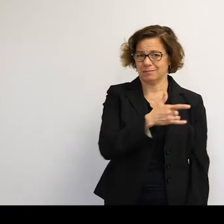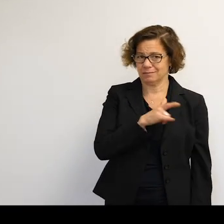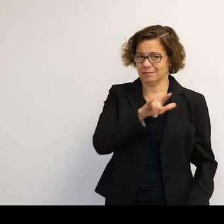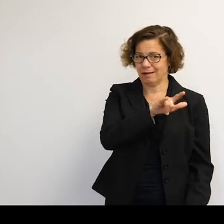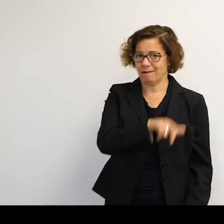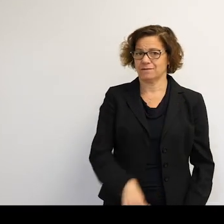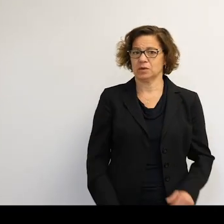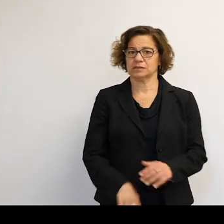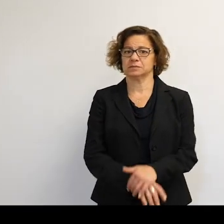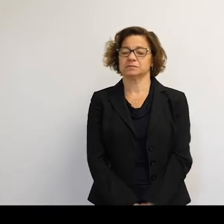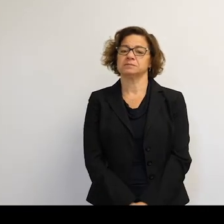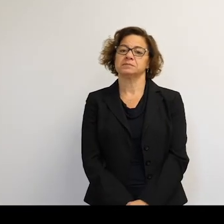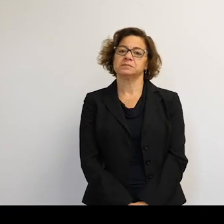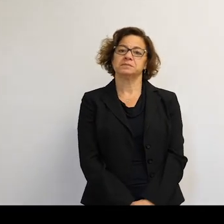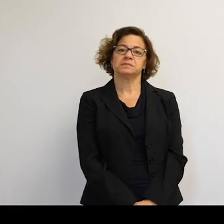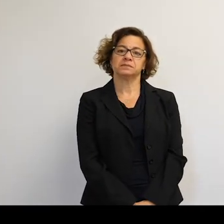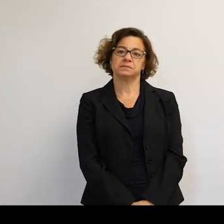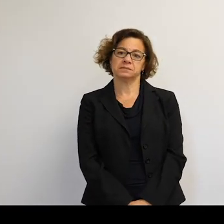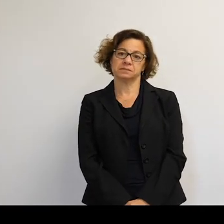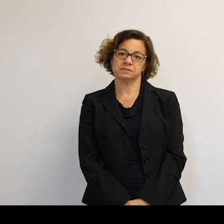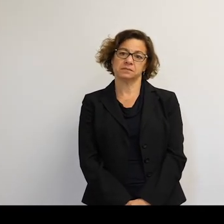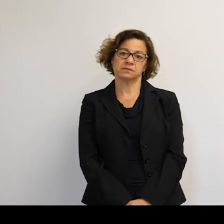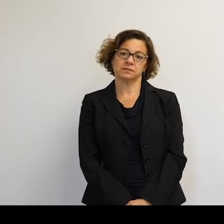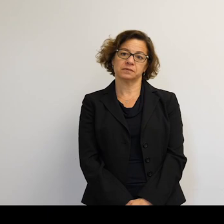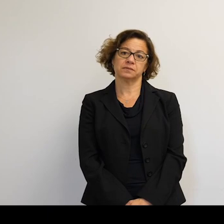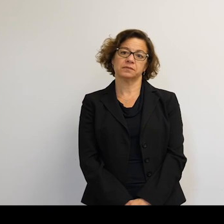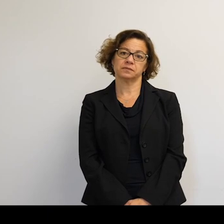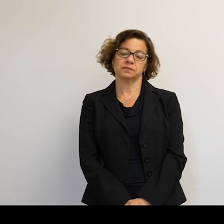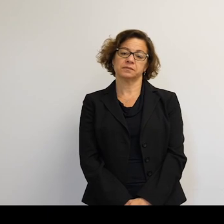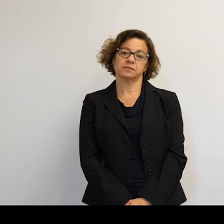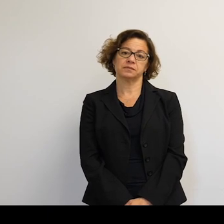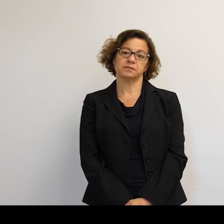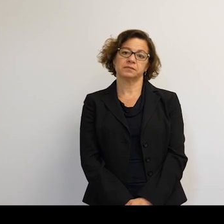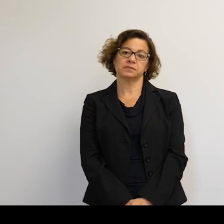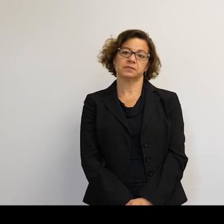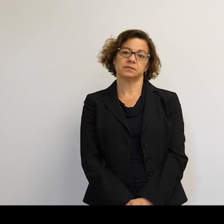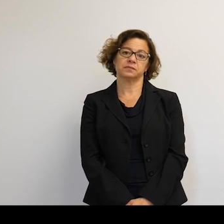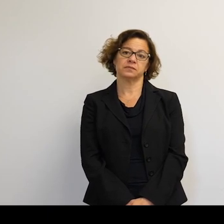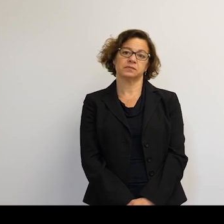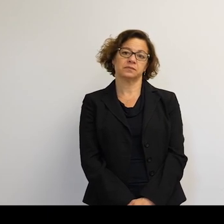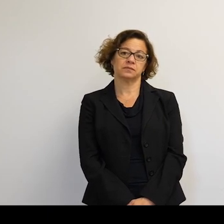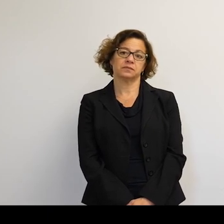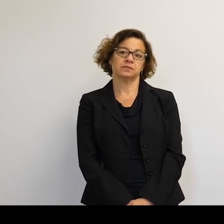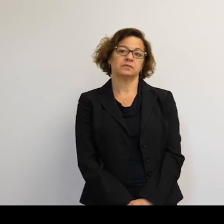move down, because Hi. Hi, thanks for the talk.